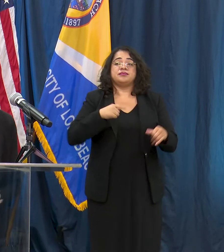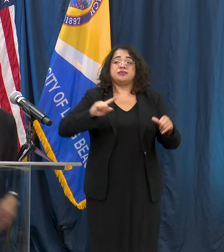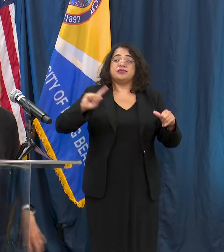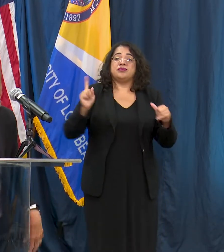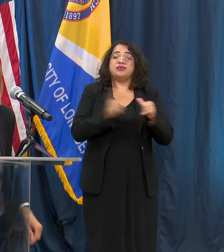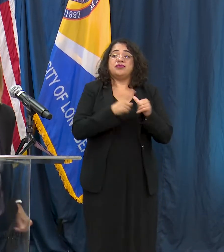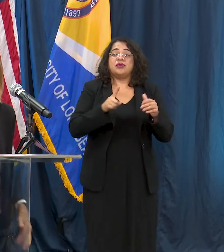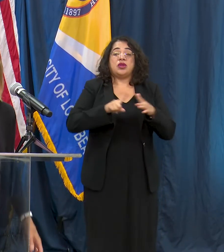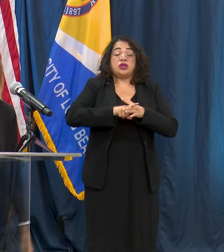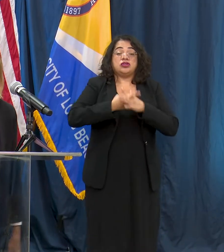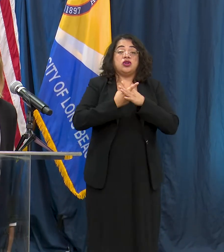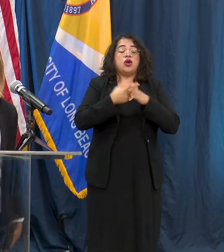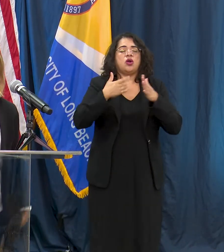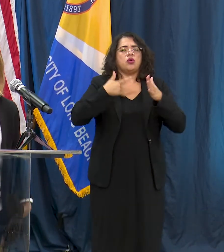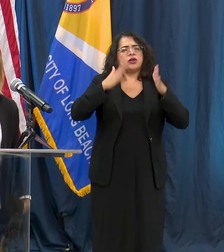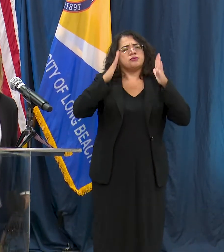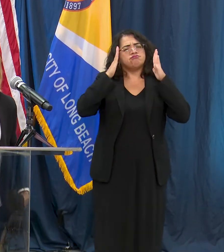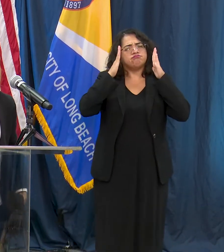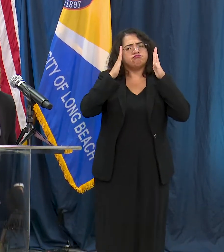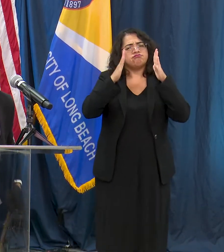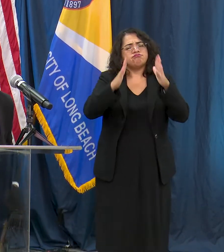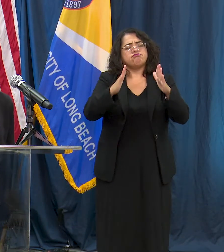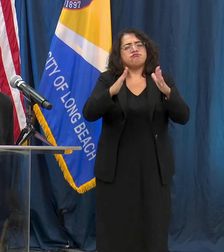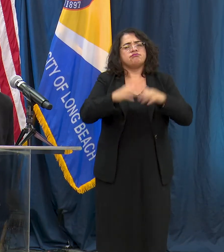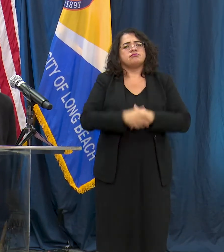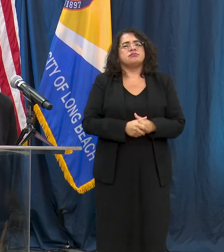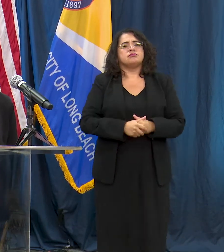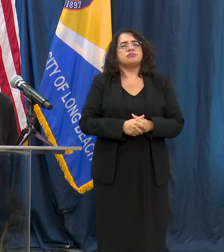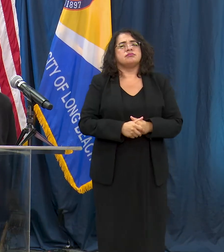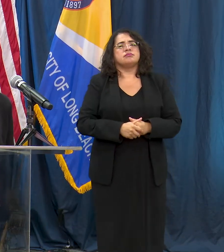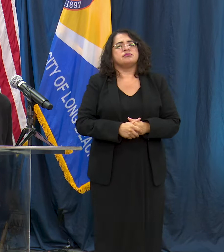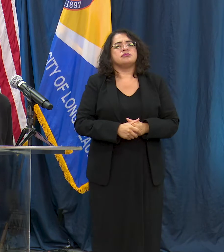we started paying attention to whether it was time to open, starting